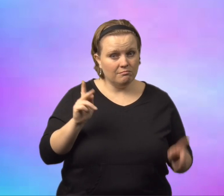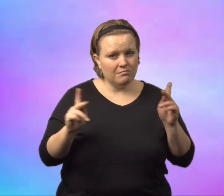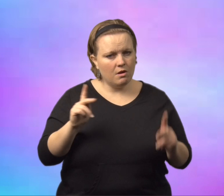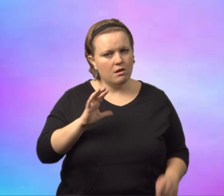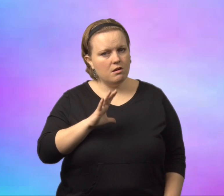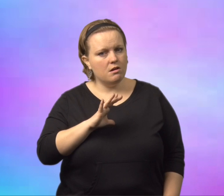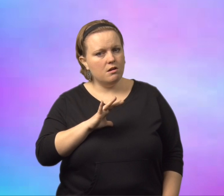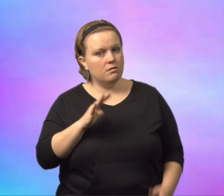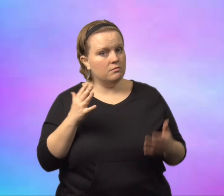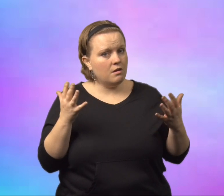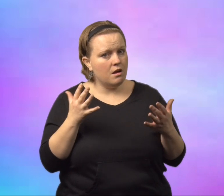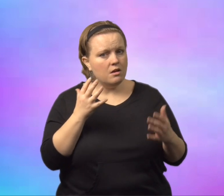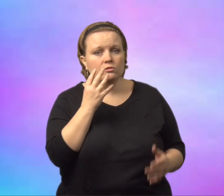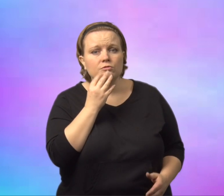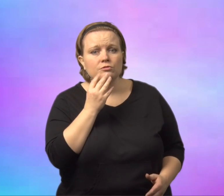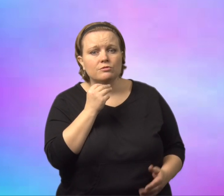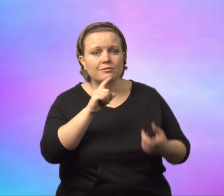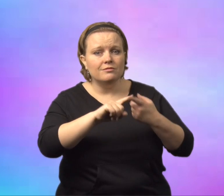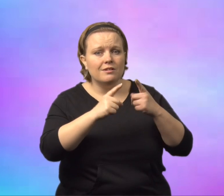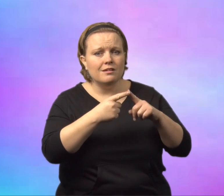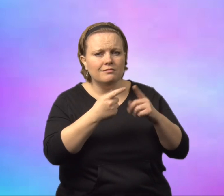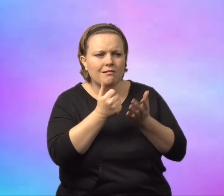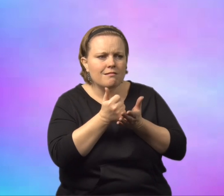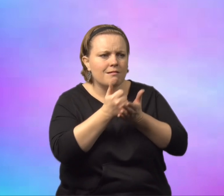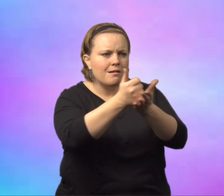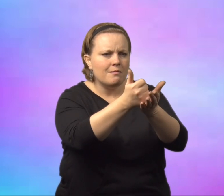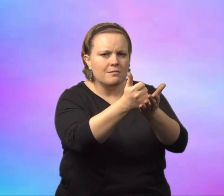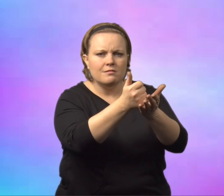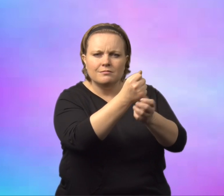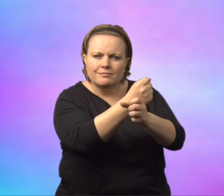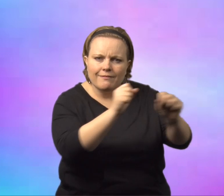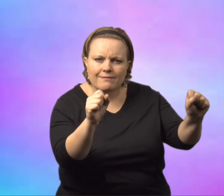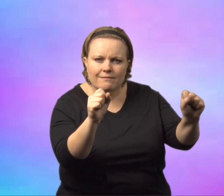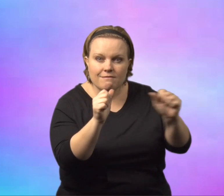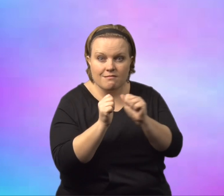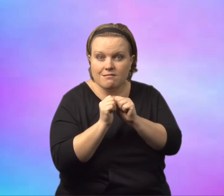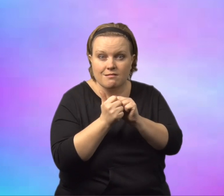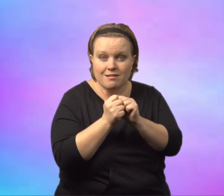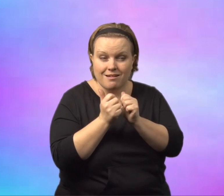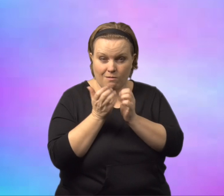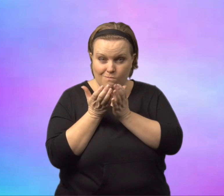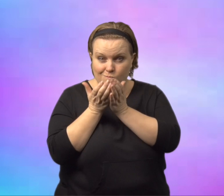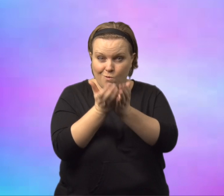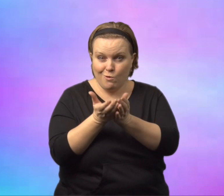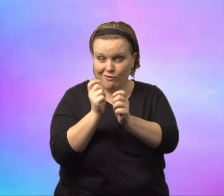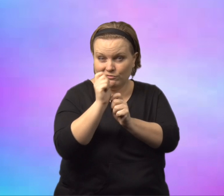In Denmark, the people really cared for their Jewish friends and they helped to save them.